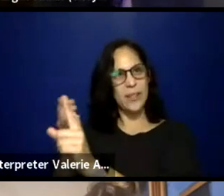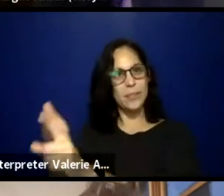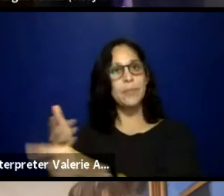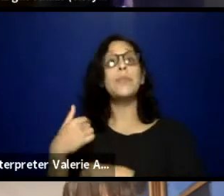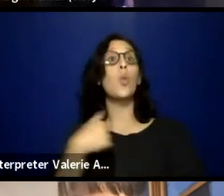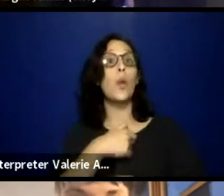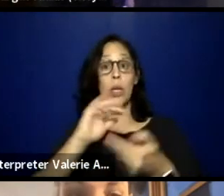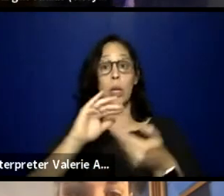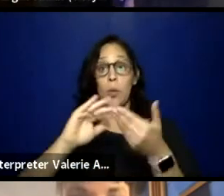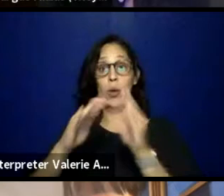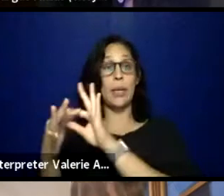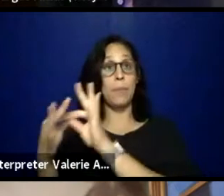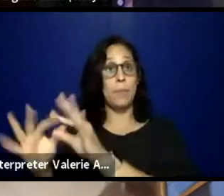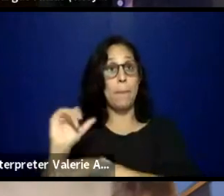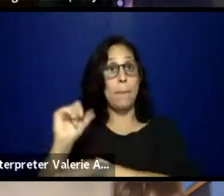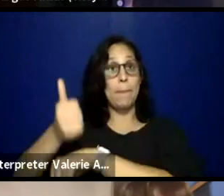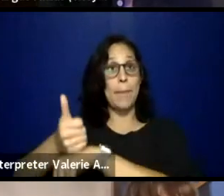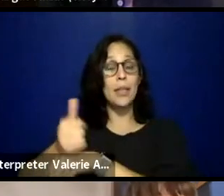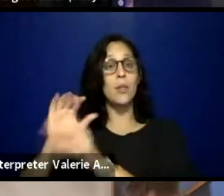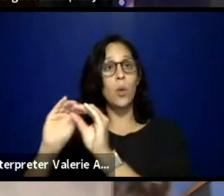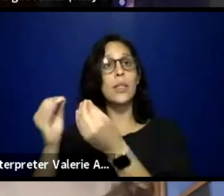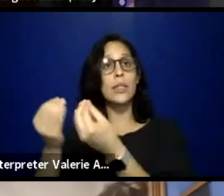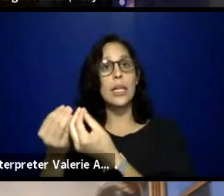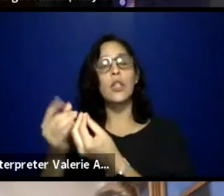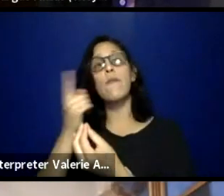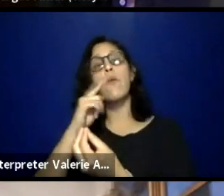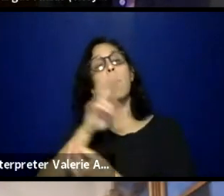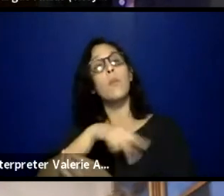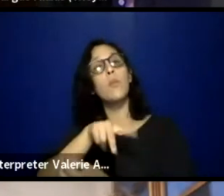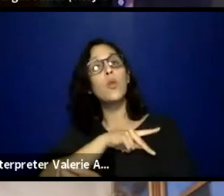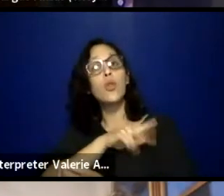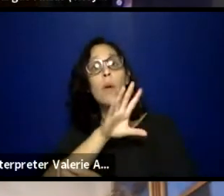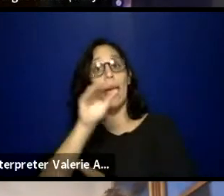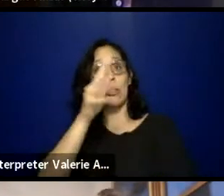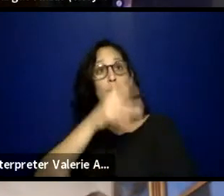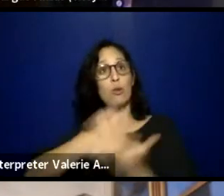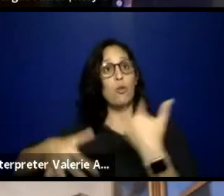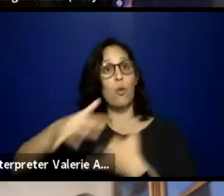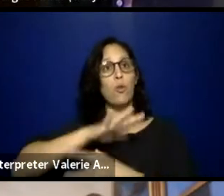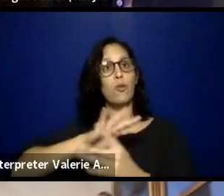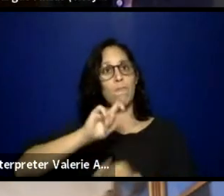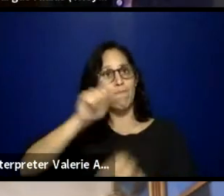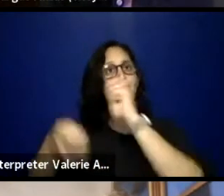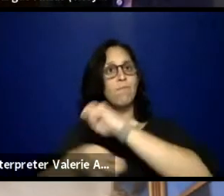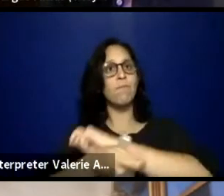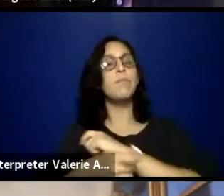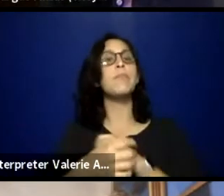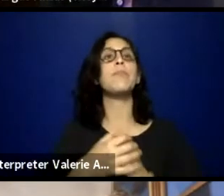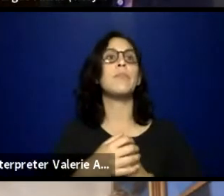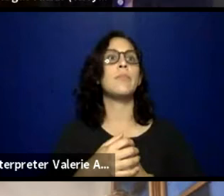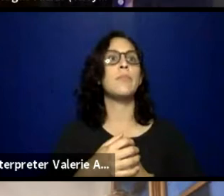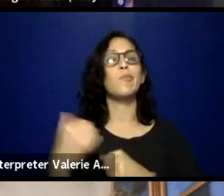that aims to use theater for personal and social change. And yeah, we're super excited to be here